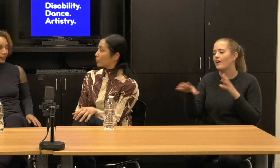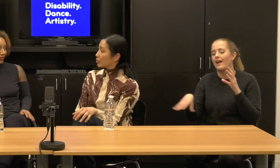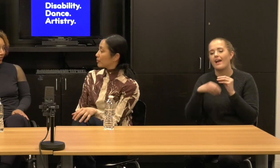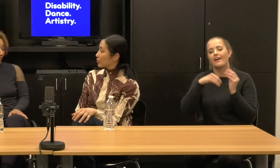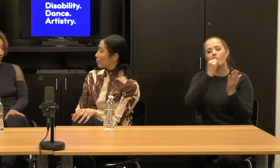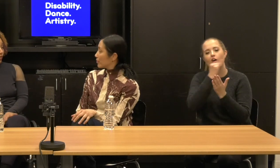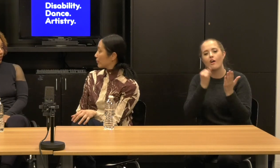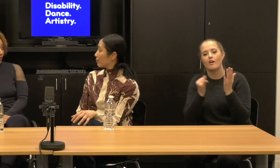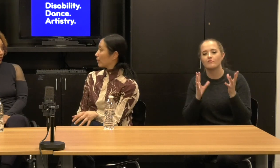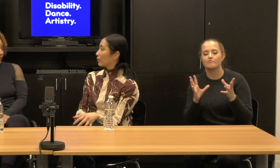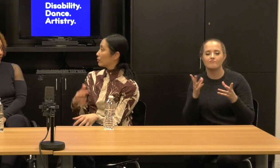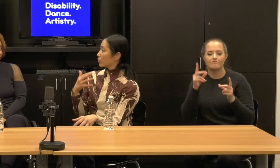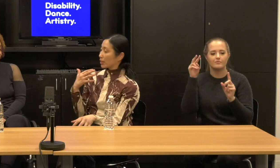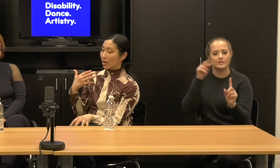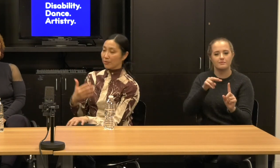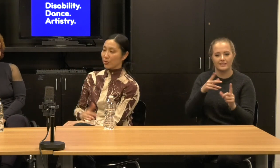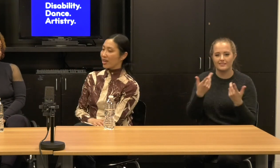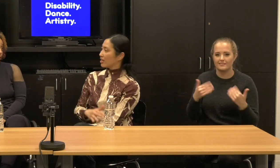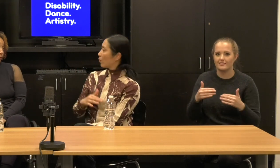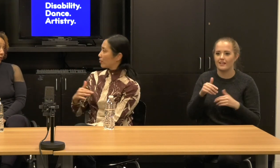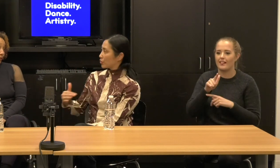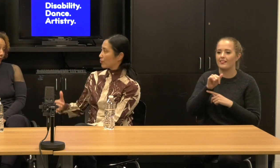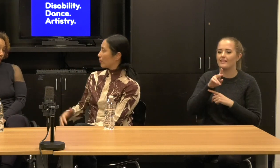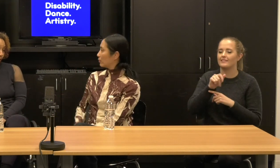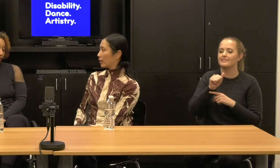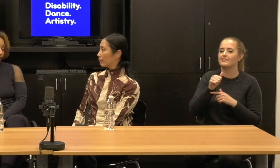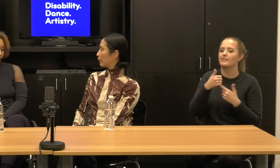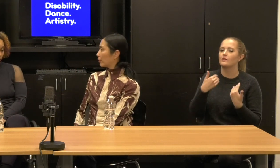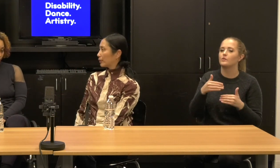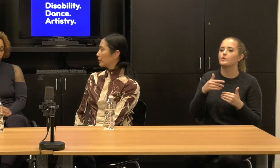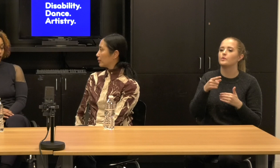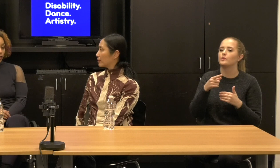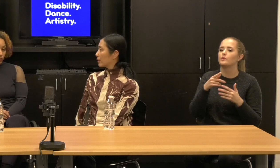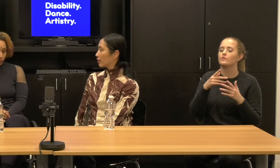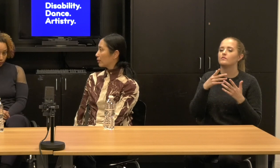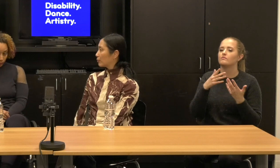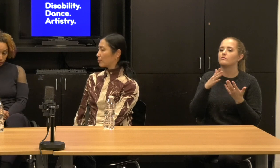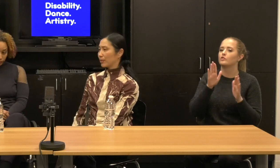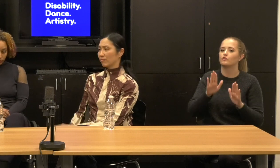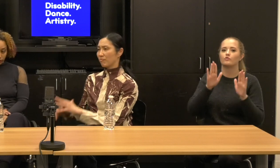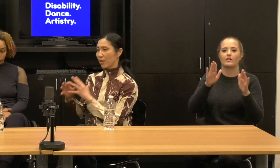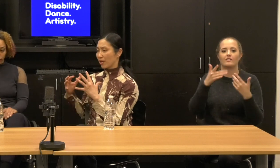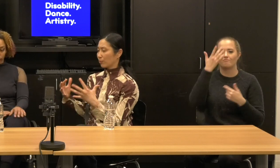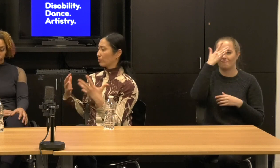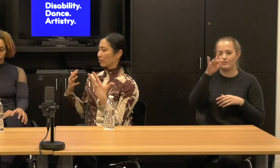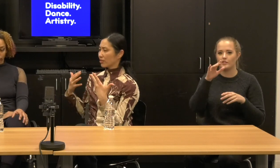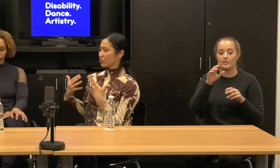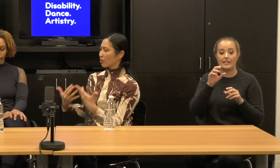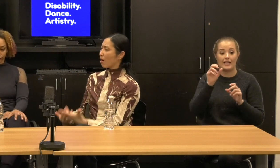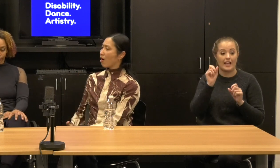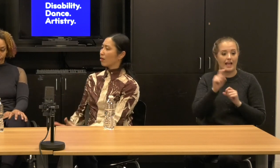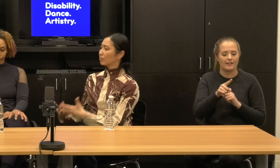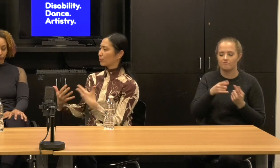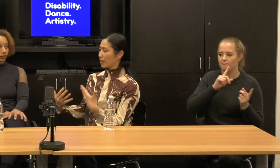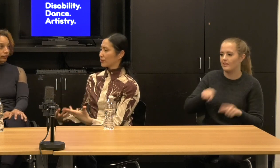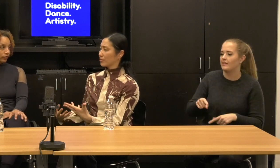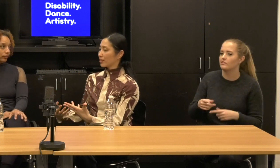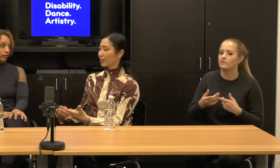And she's been so amazing to me, you know, she can answer any question you, you give her in, in a spinning there with such a calm presence.